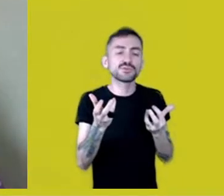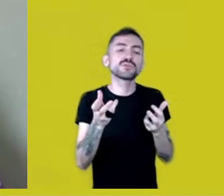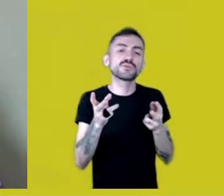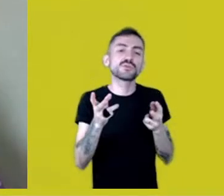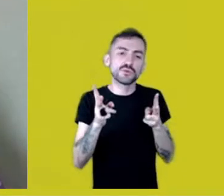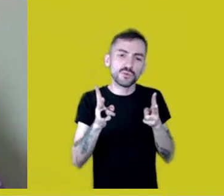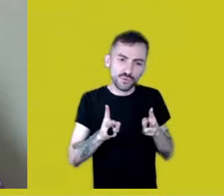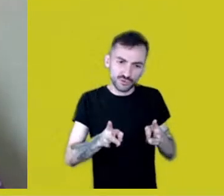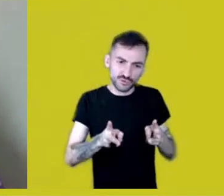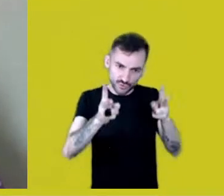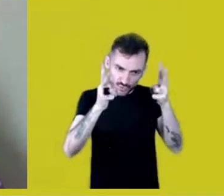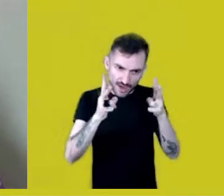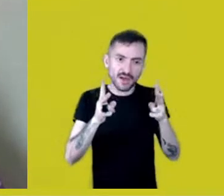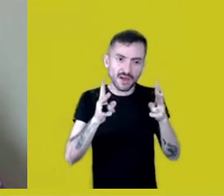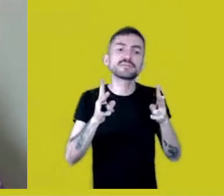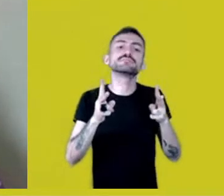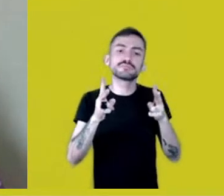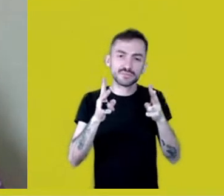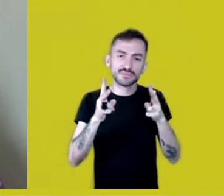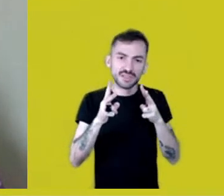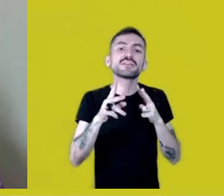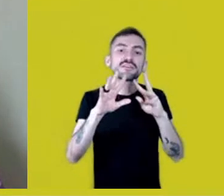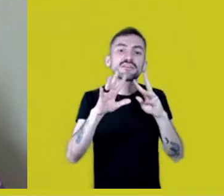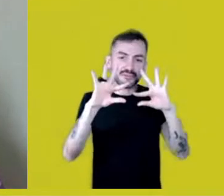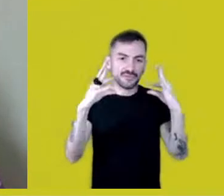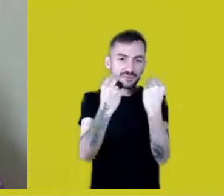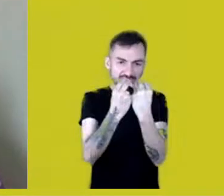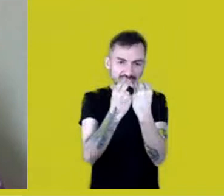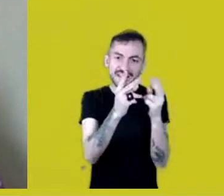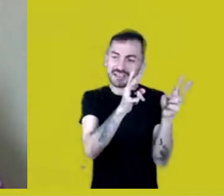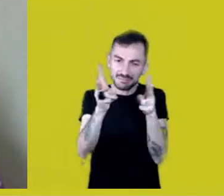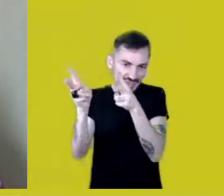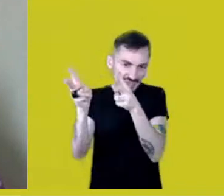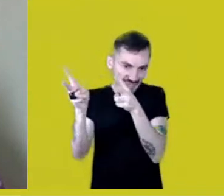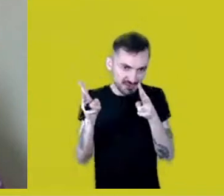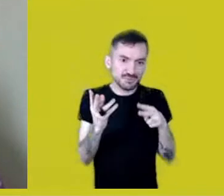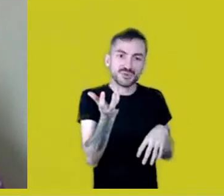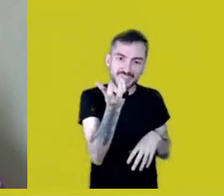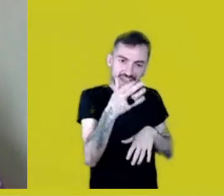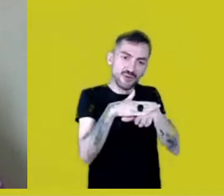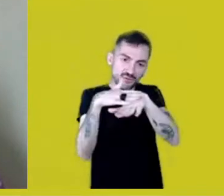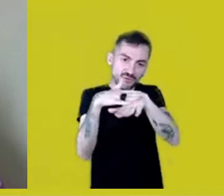so we can go on chatting, and whoever wants to talk,